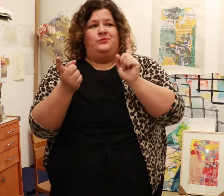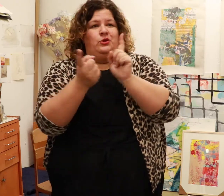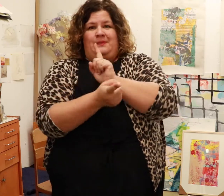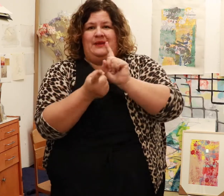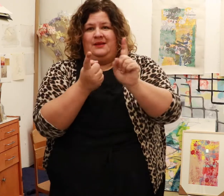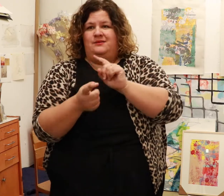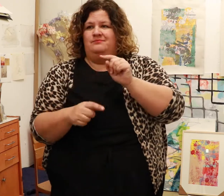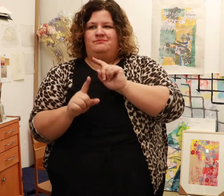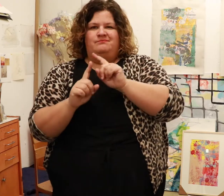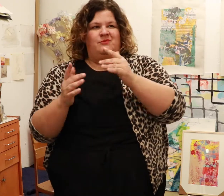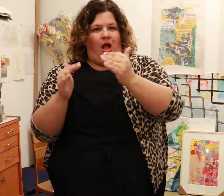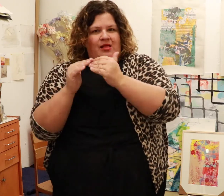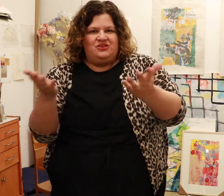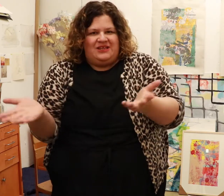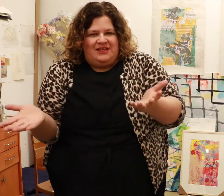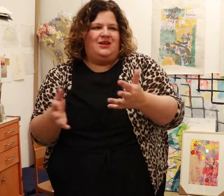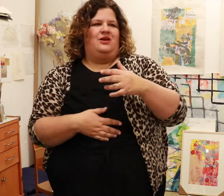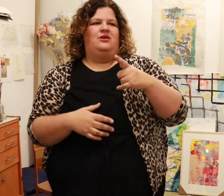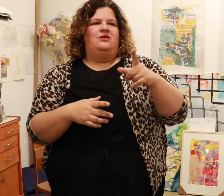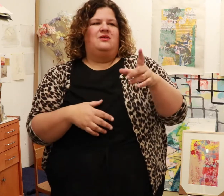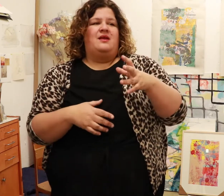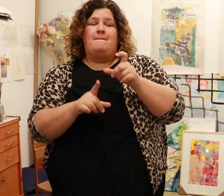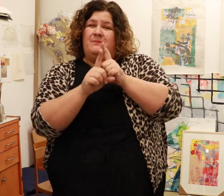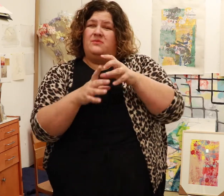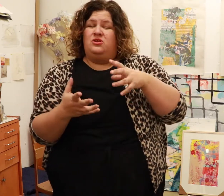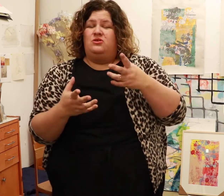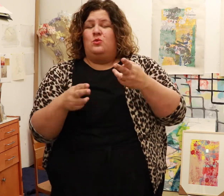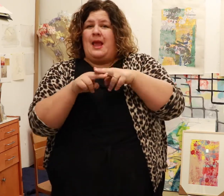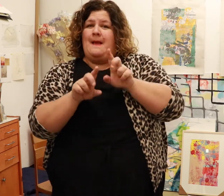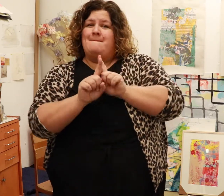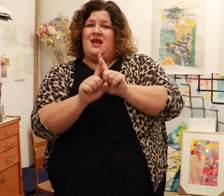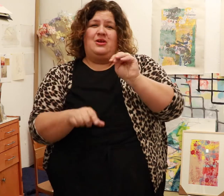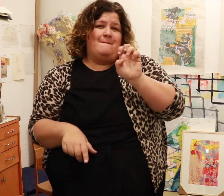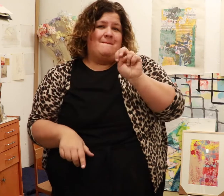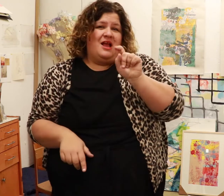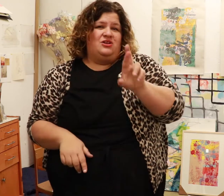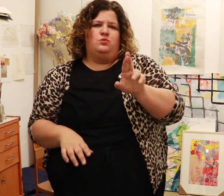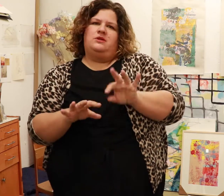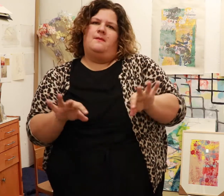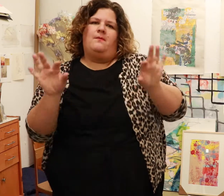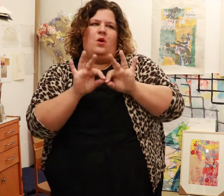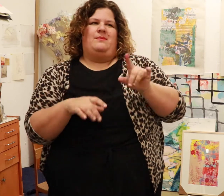You’ll meet other colleagues. Second, mentoring -- in fact, finding a mentor is important